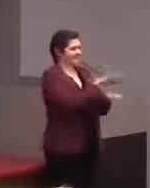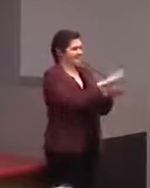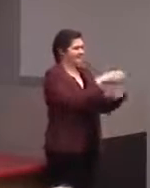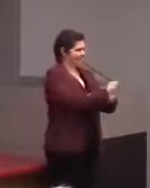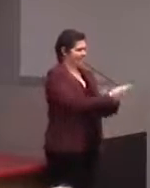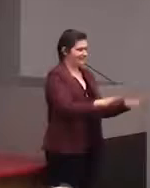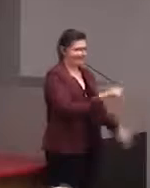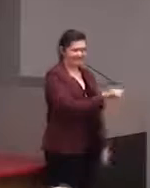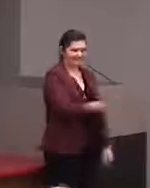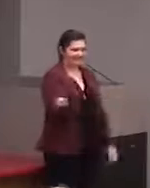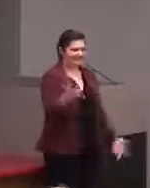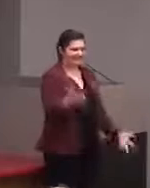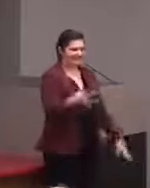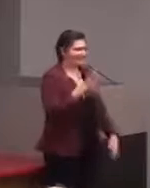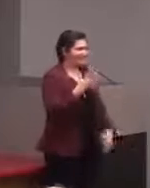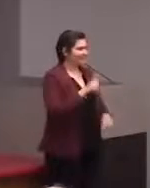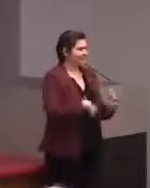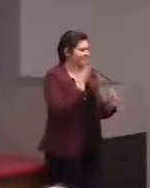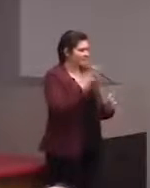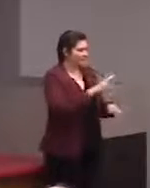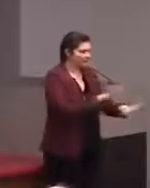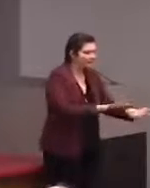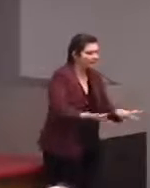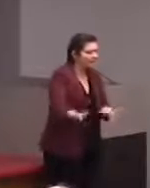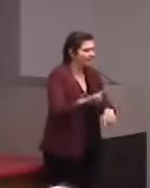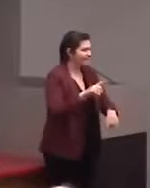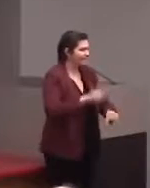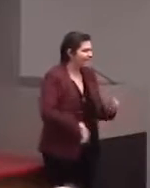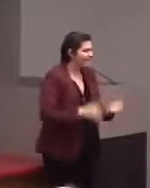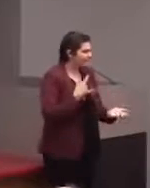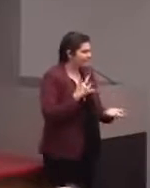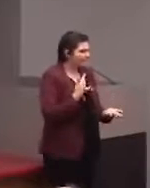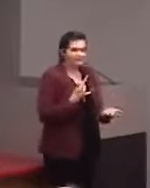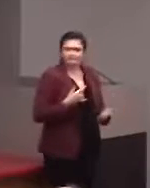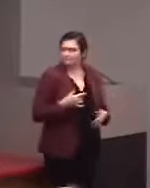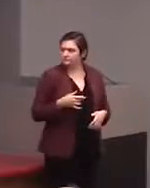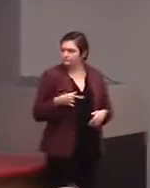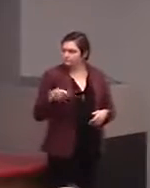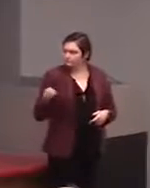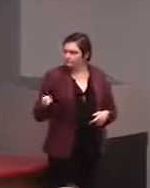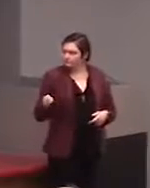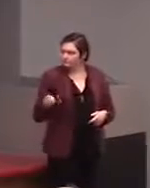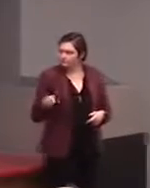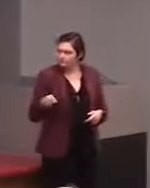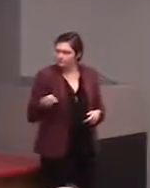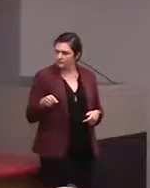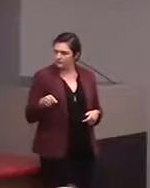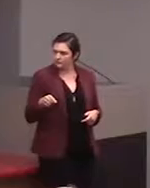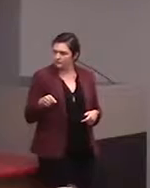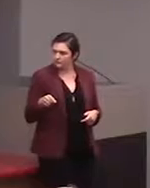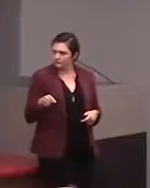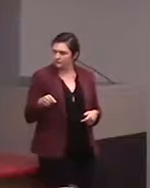And other times, I had experiences where I would go to a museum and I would walk in and I'd be like, "Oh cool, this is the museum of glass cases." It was just glass cases.